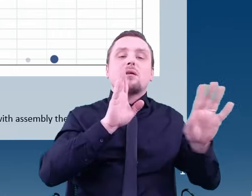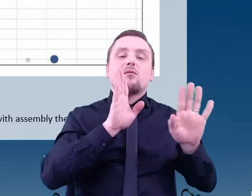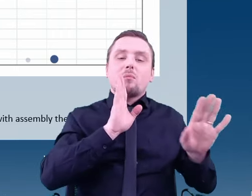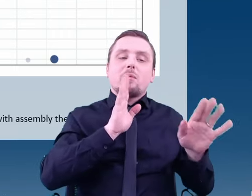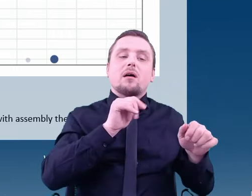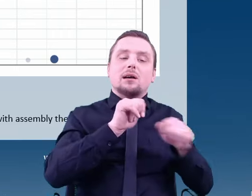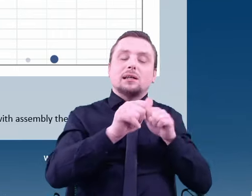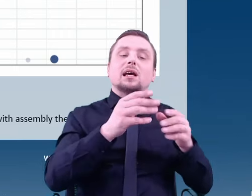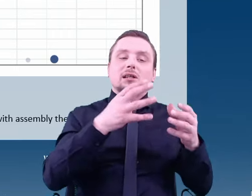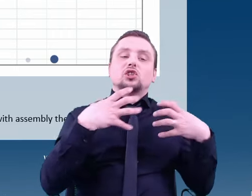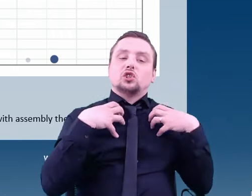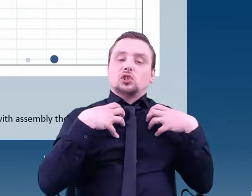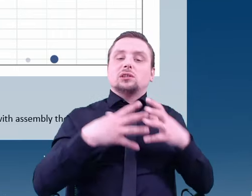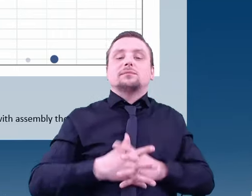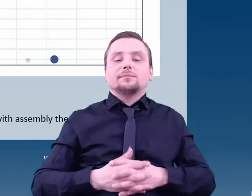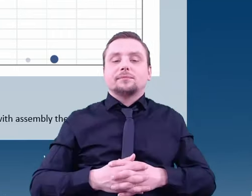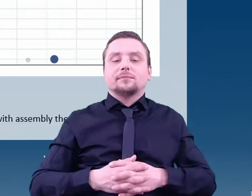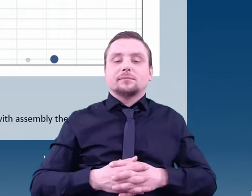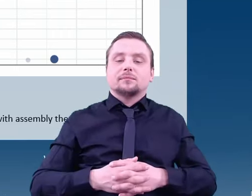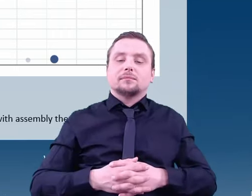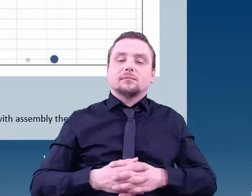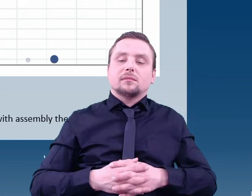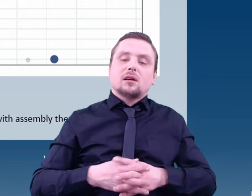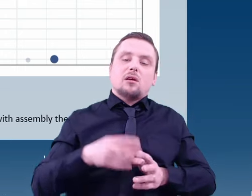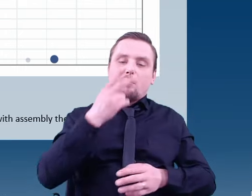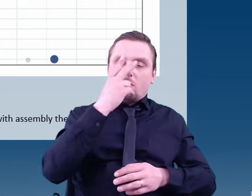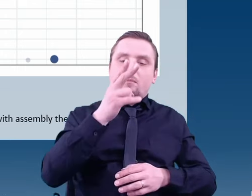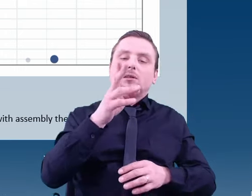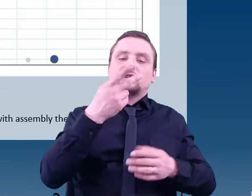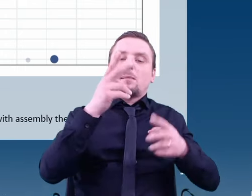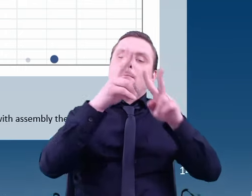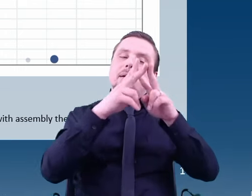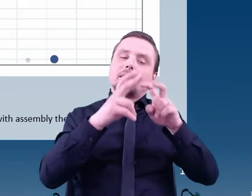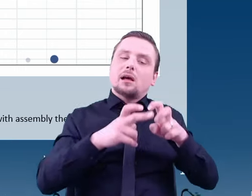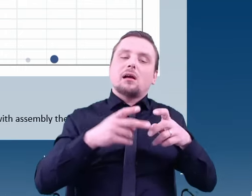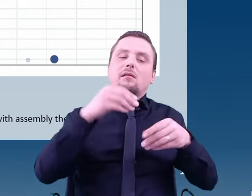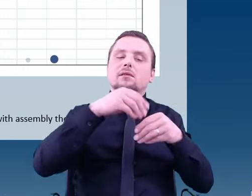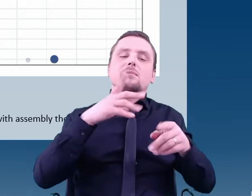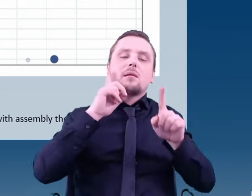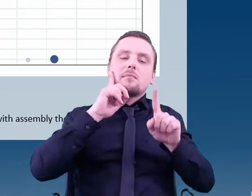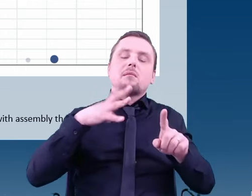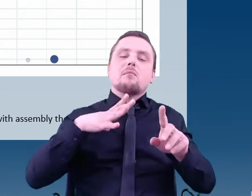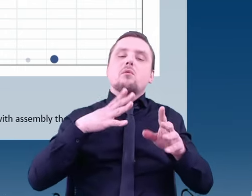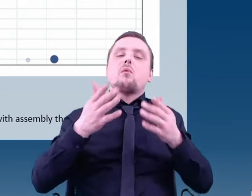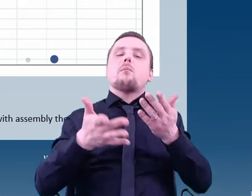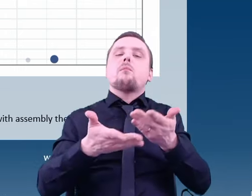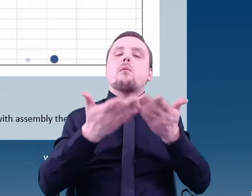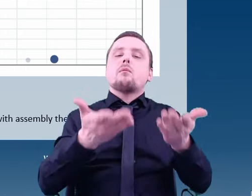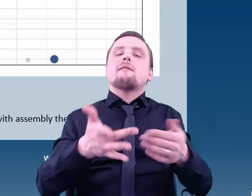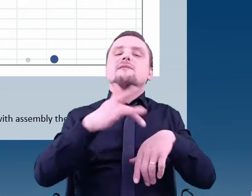Here, we can see a study proving that life on Earth,